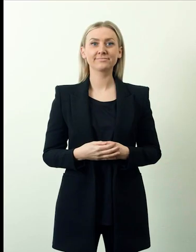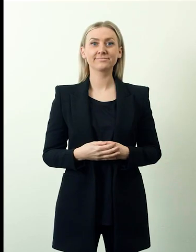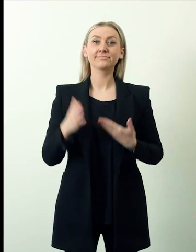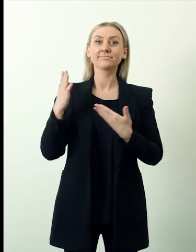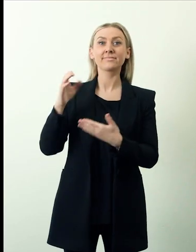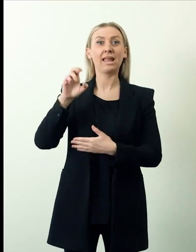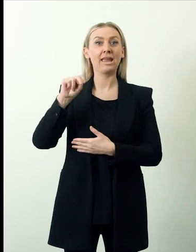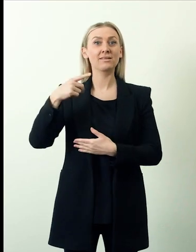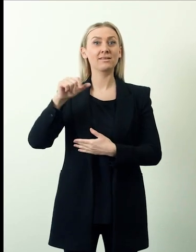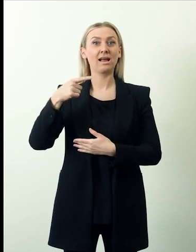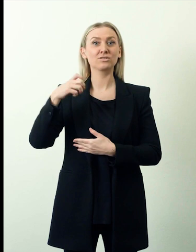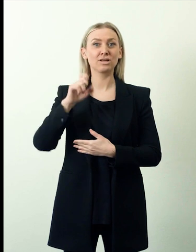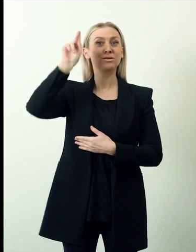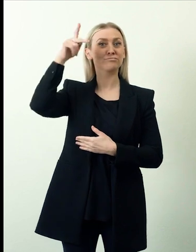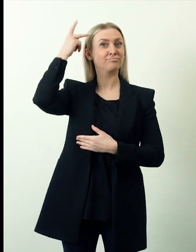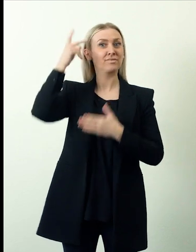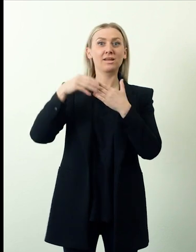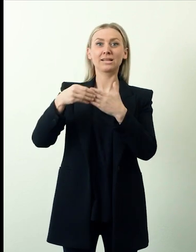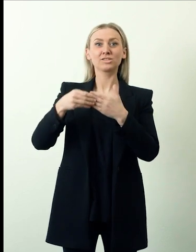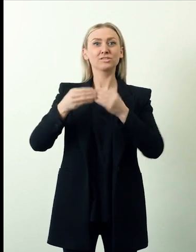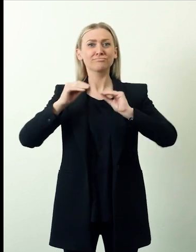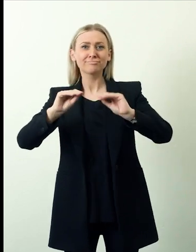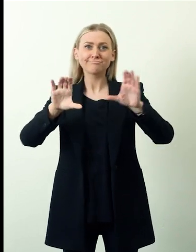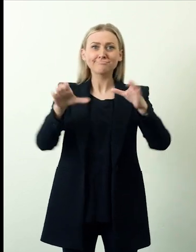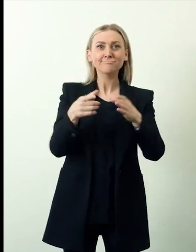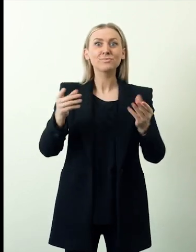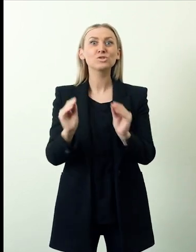ENGAGE is a political leadership training course for young people with disabilities.